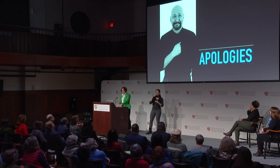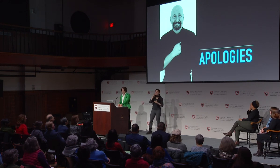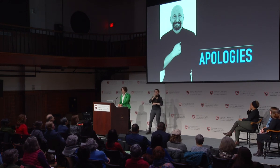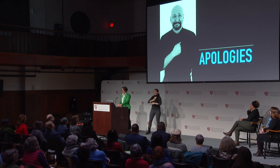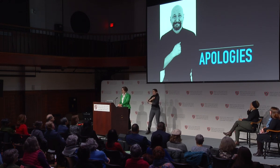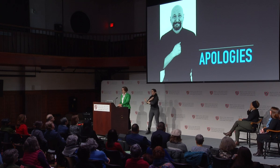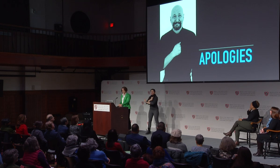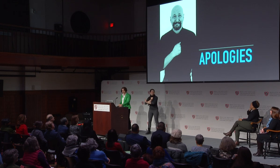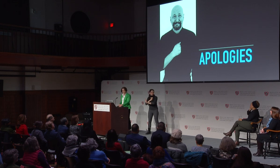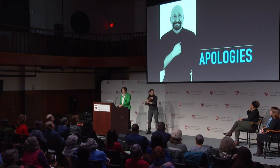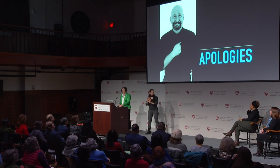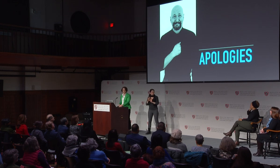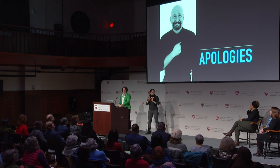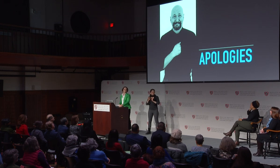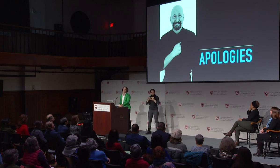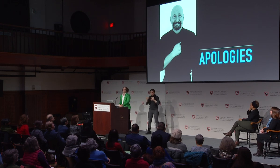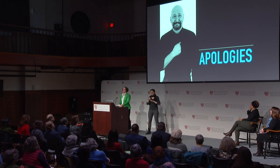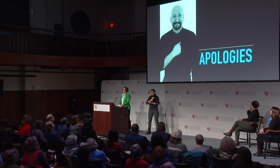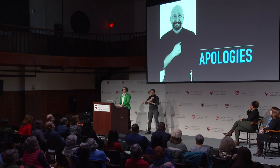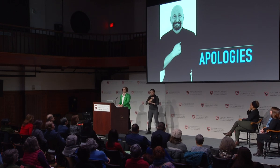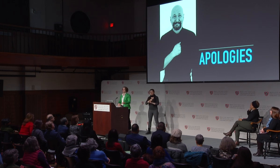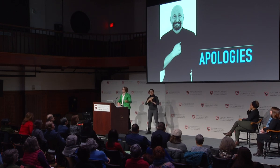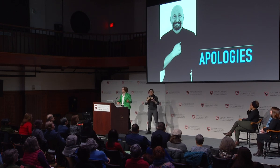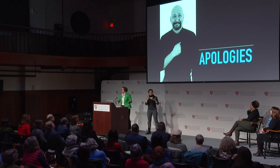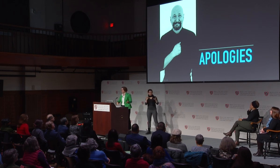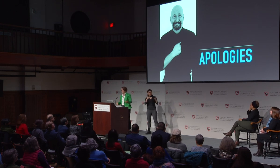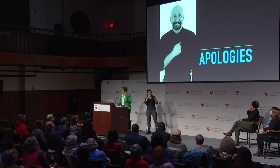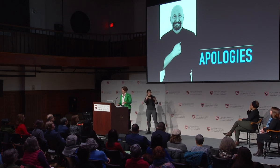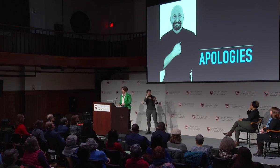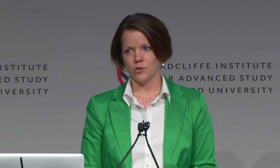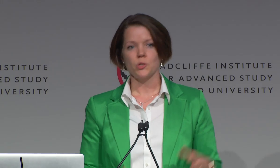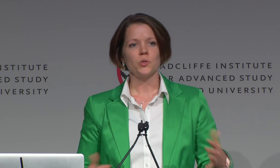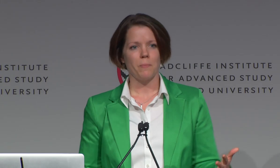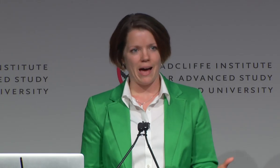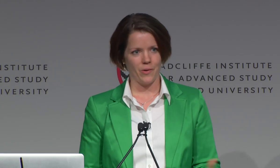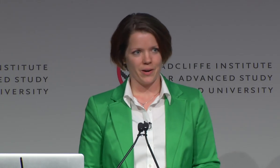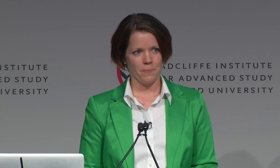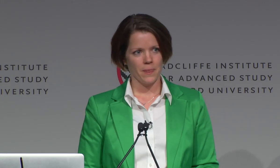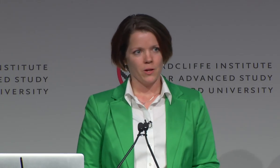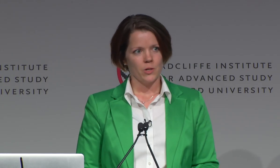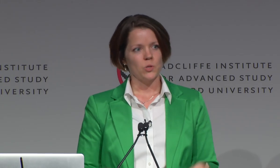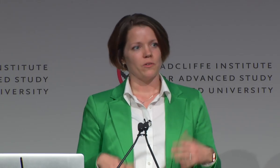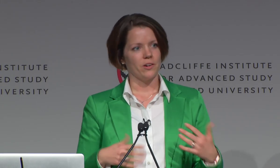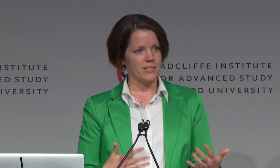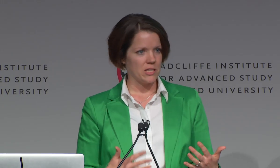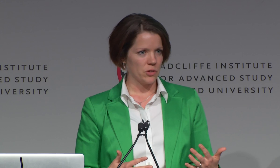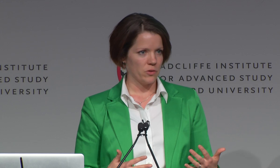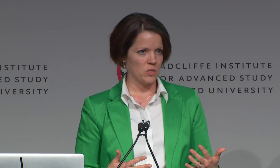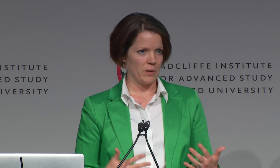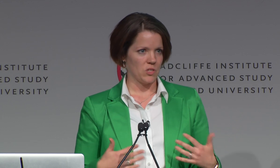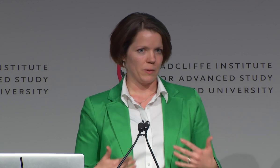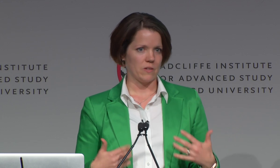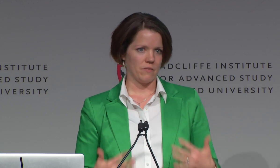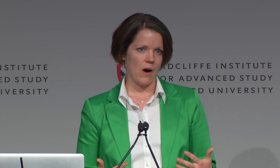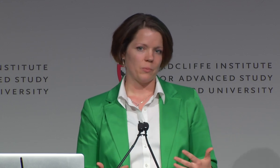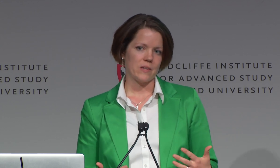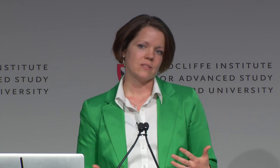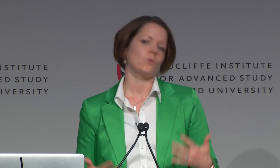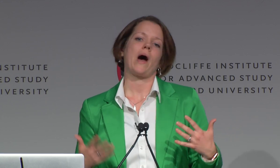we know that they swear to decrease social distance, for social power. So if they're censoring their speech because of our presence,